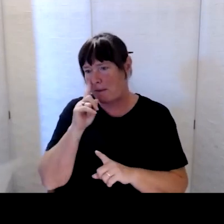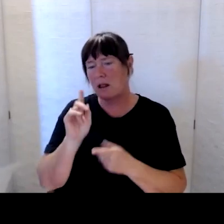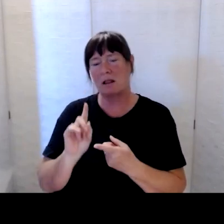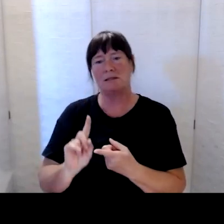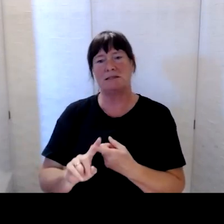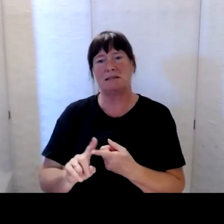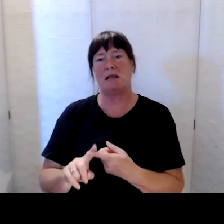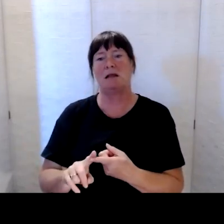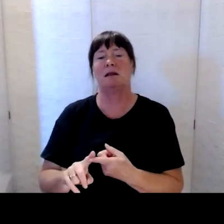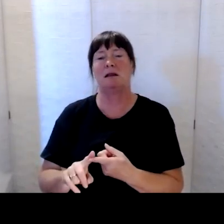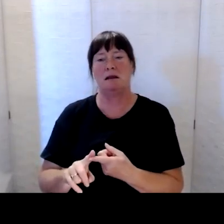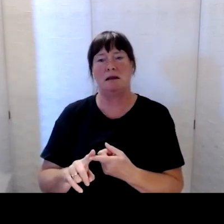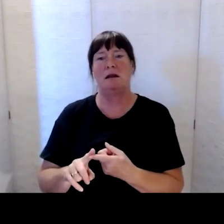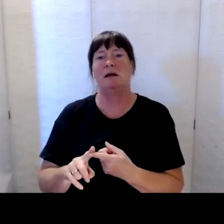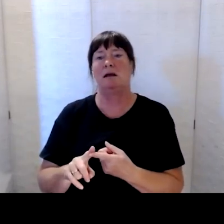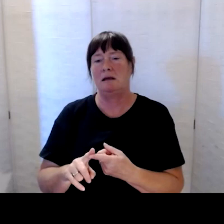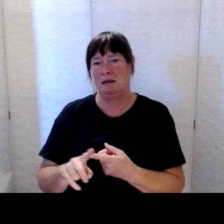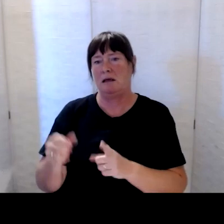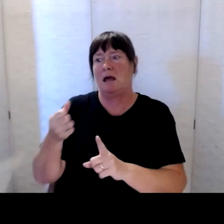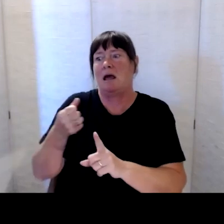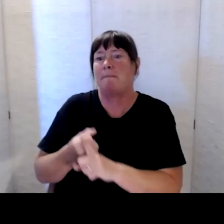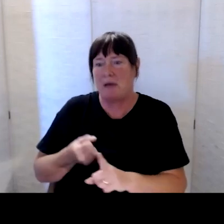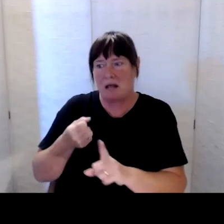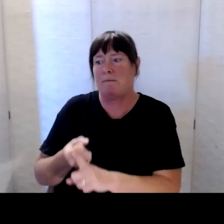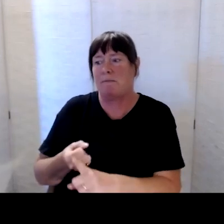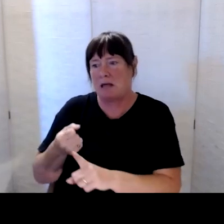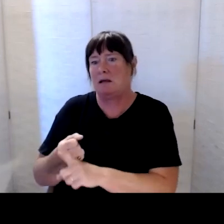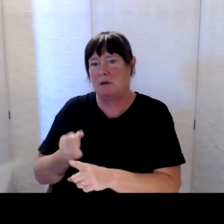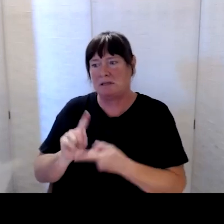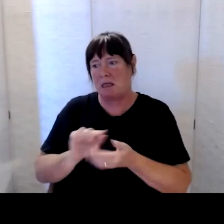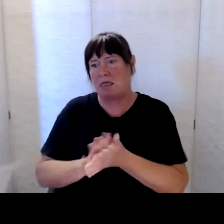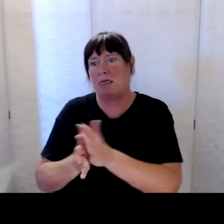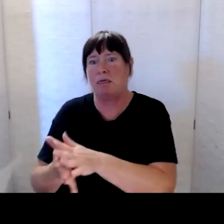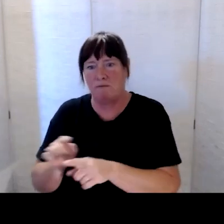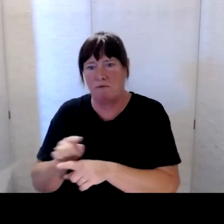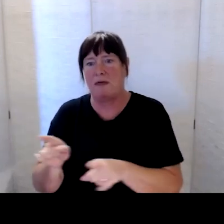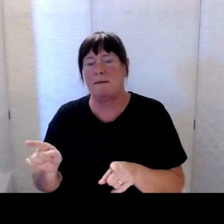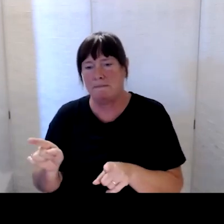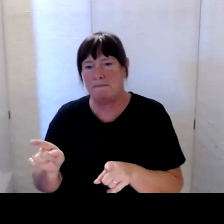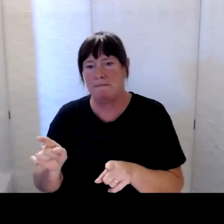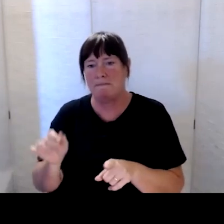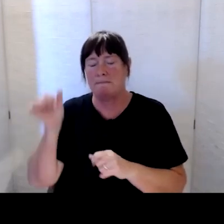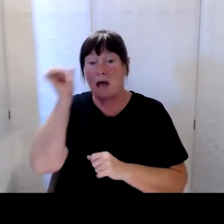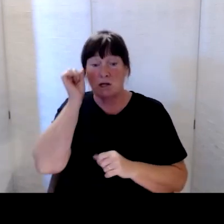taking the toll of damage. I know that we’ll all be feeling this for some time, and many people